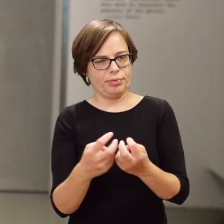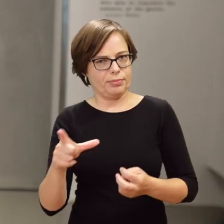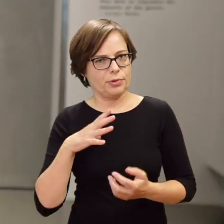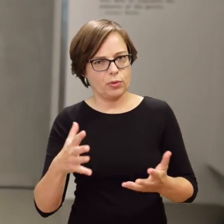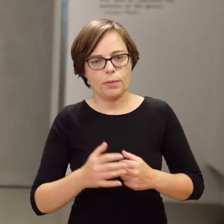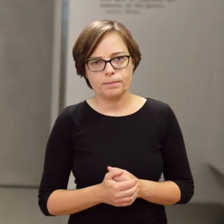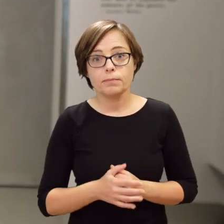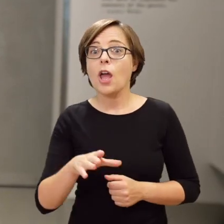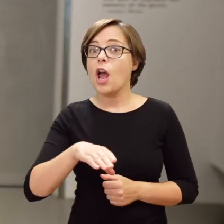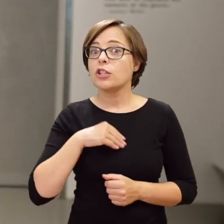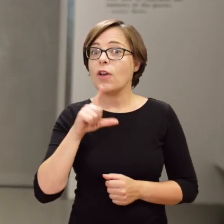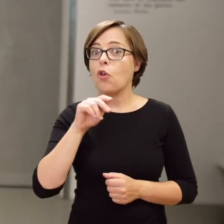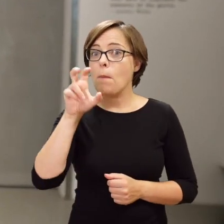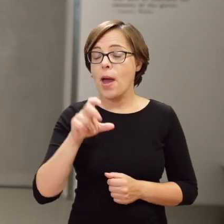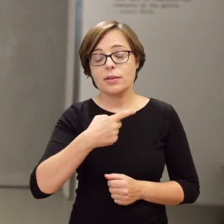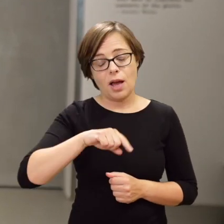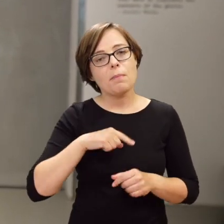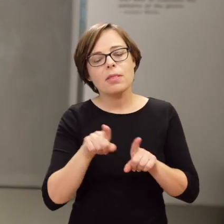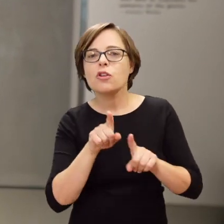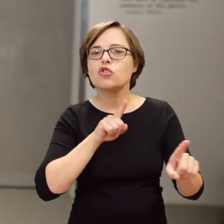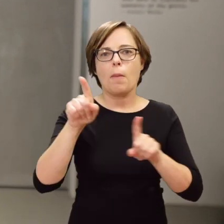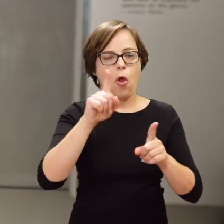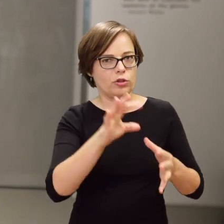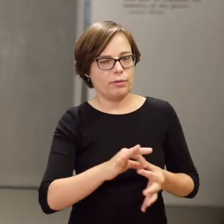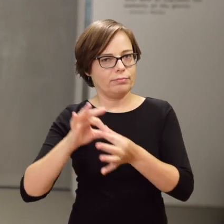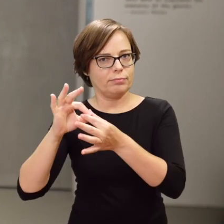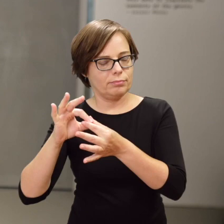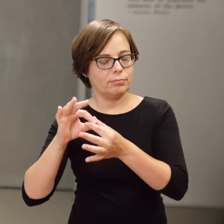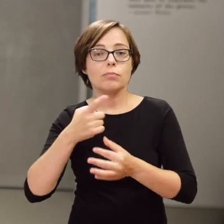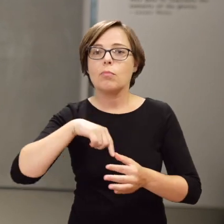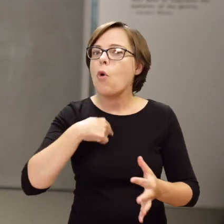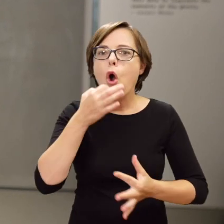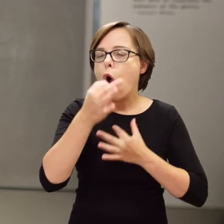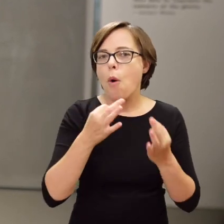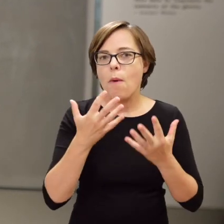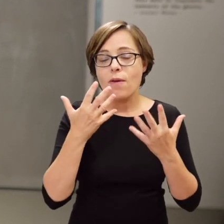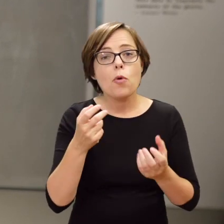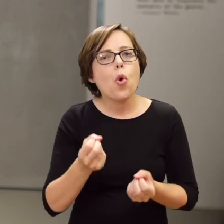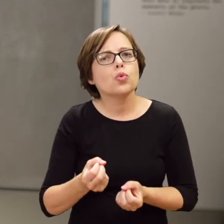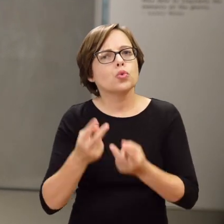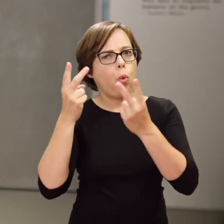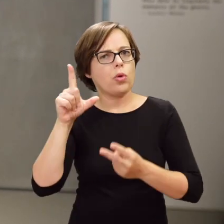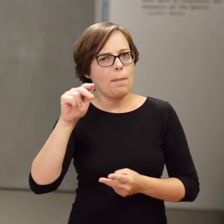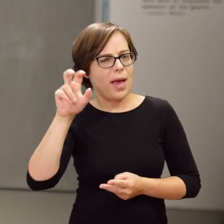We refer to the holiday also in a symbolic way, by saying that the miracle of Passover,